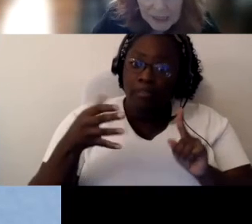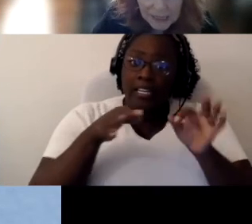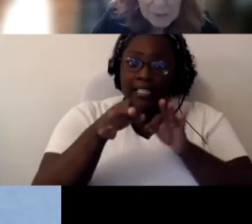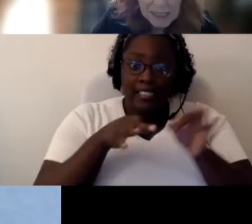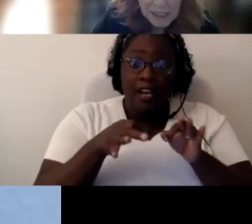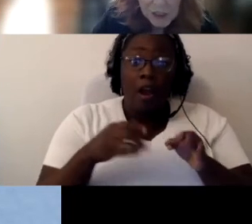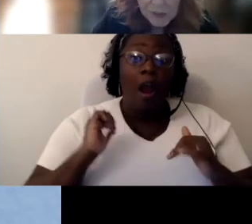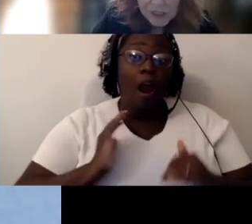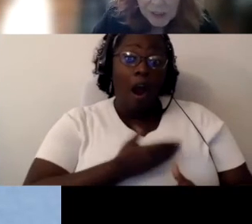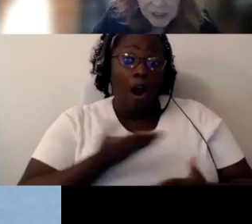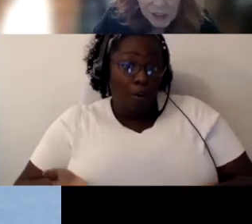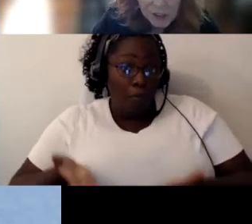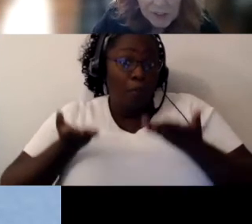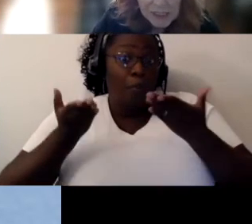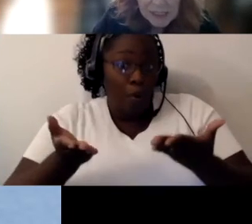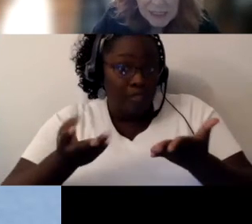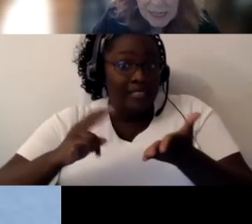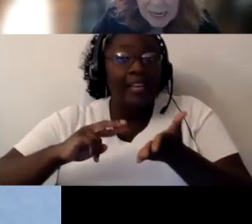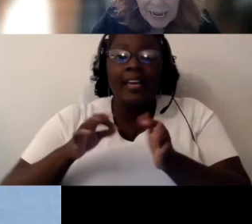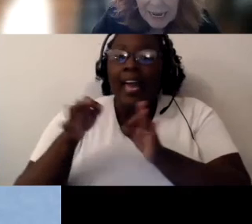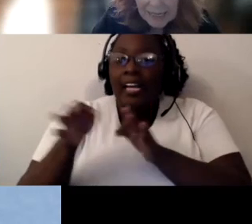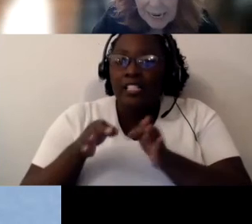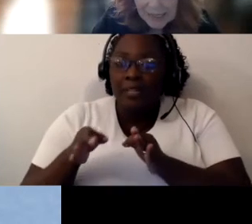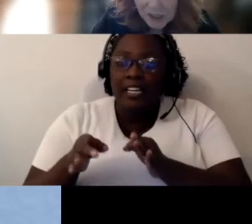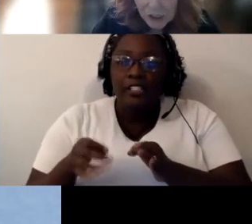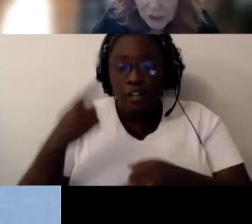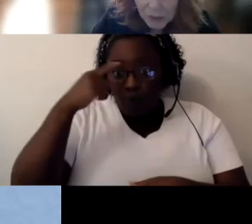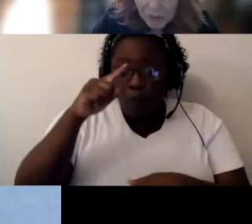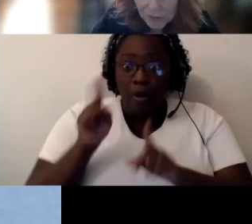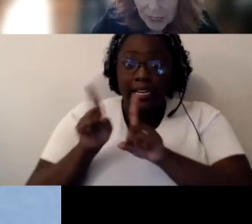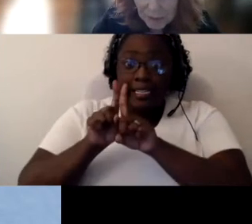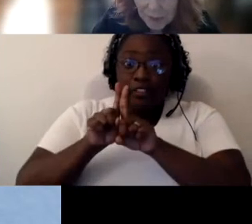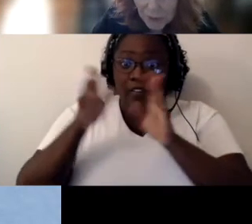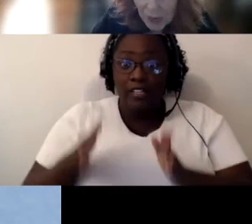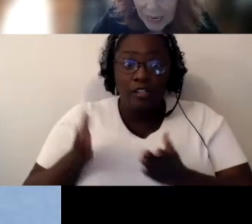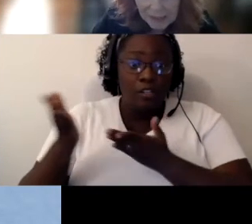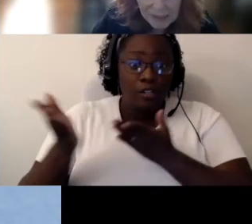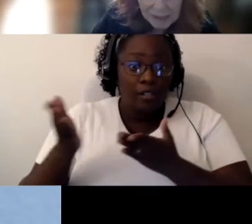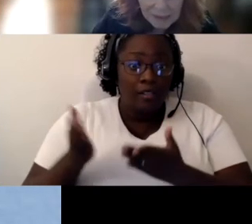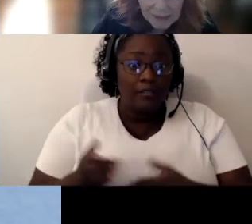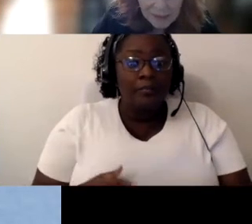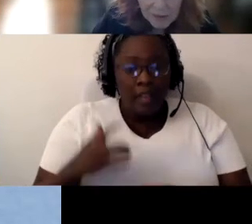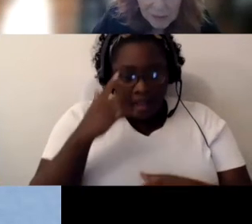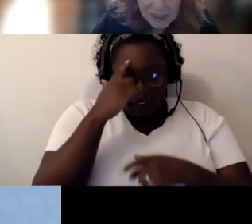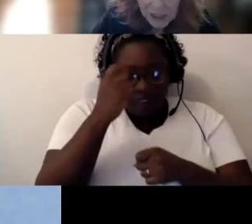explanation of intervener services, and it has to do with FAPE through access to information